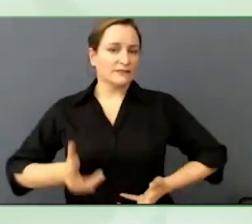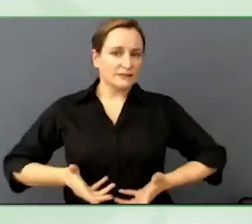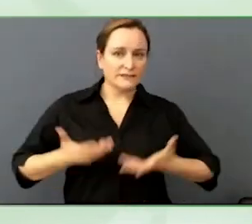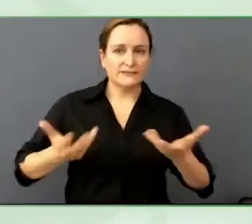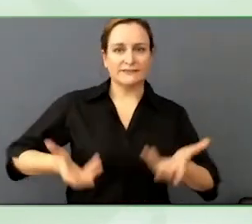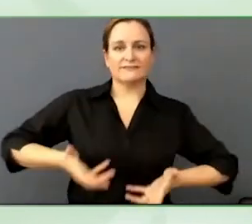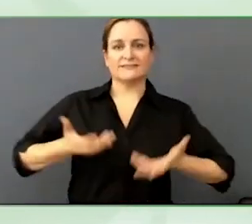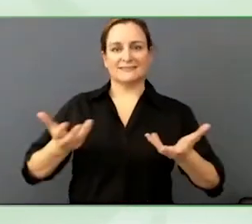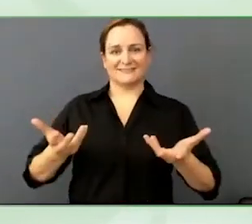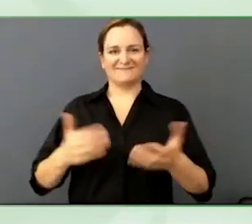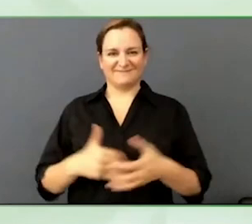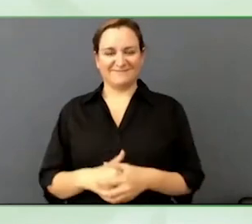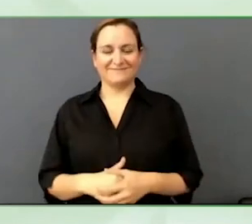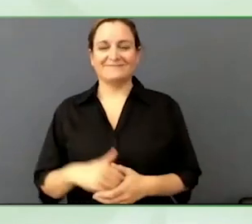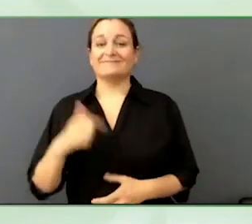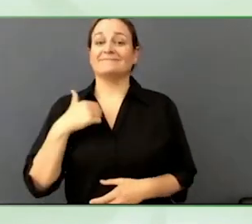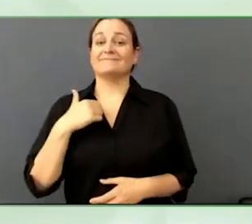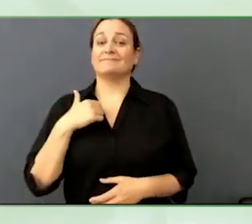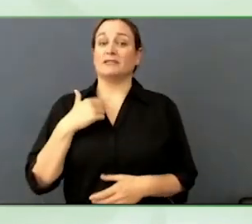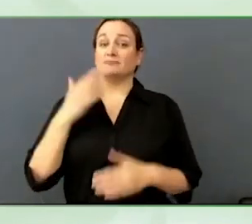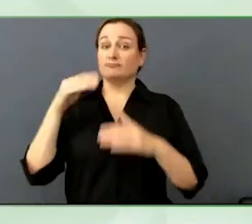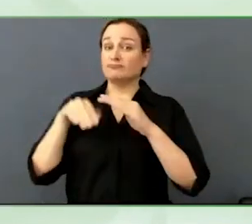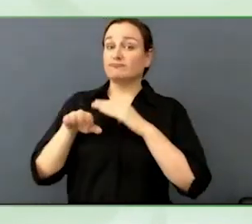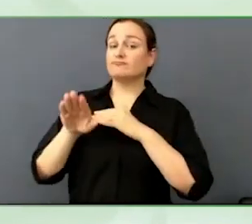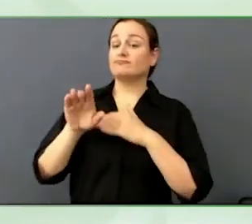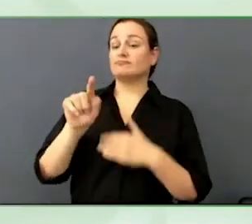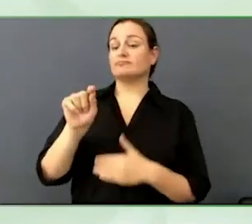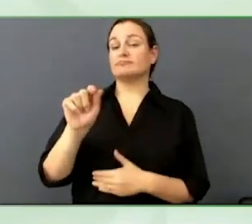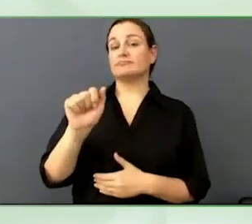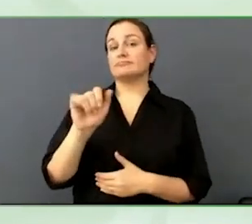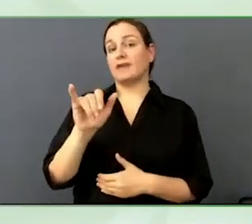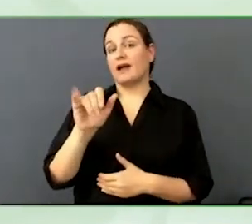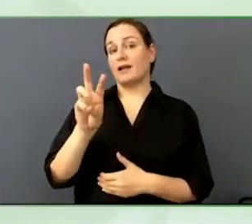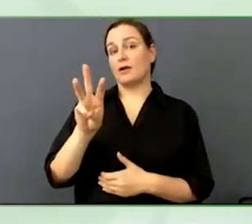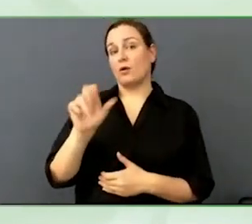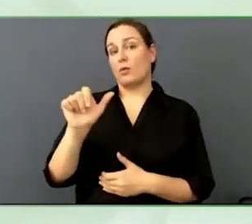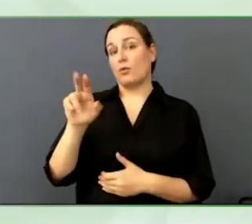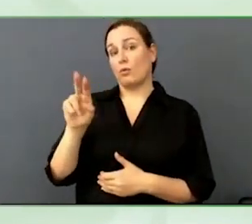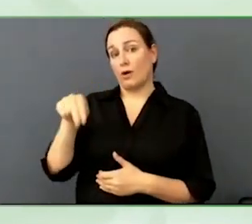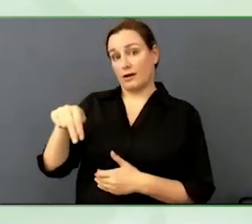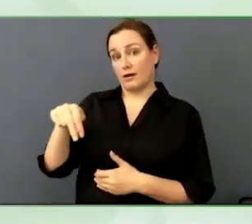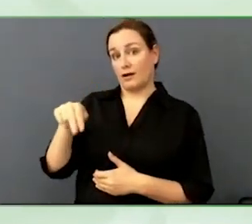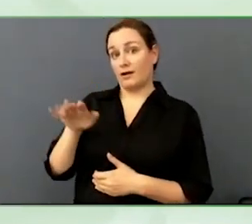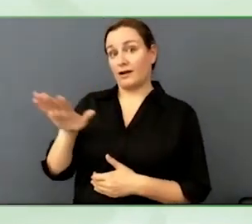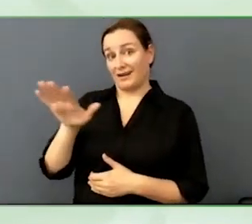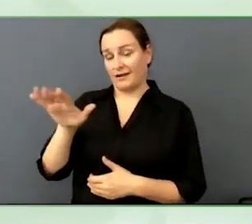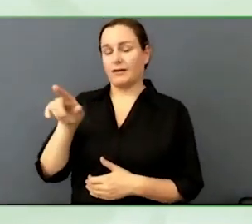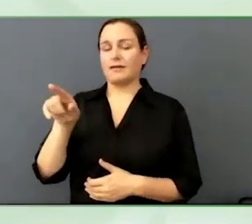Bowl, everybody talked about the game but they also talked about the